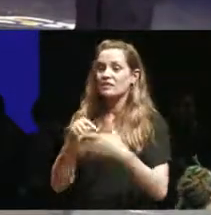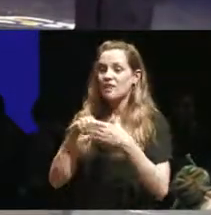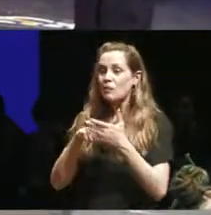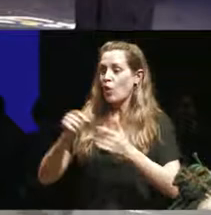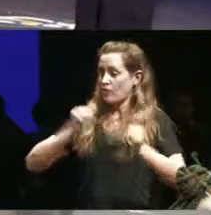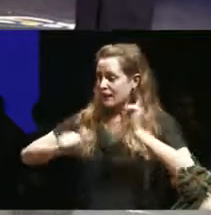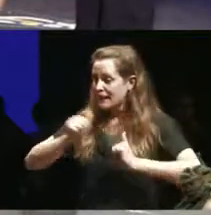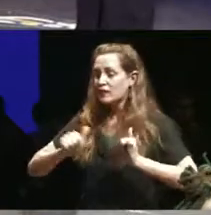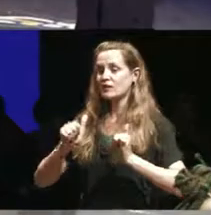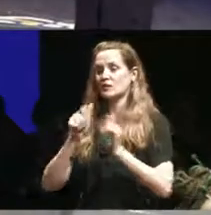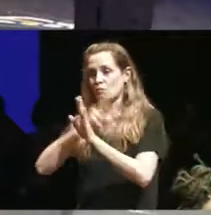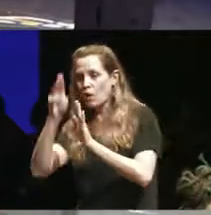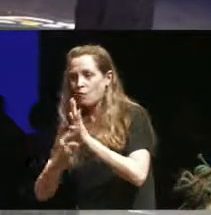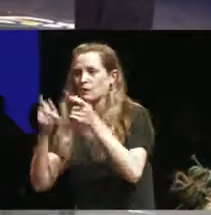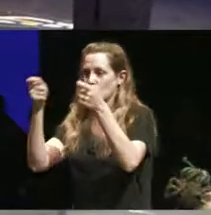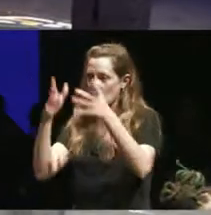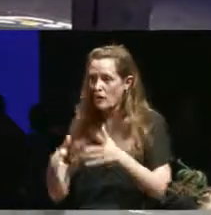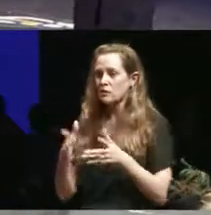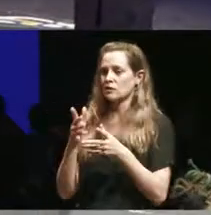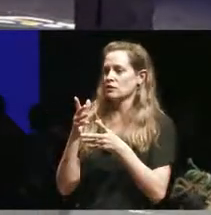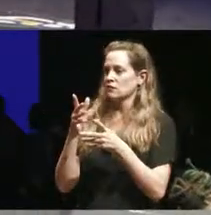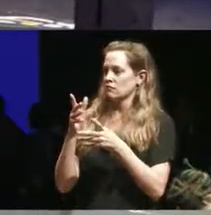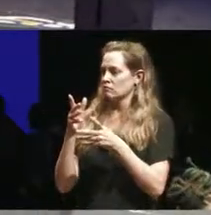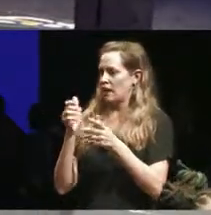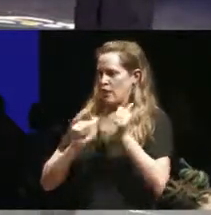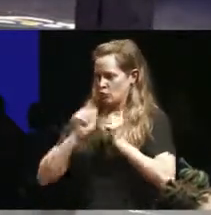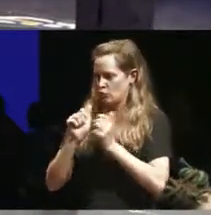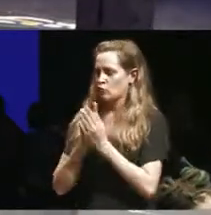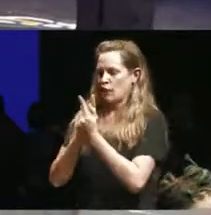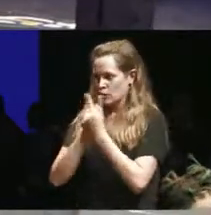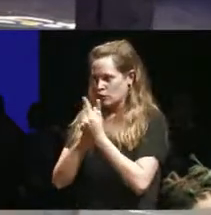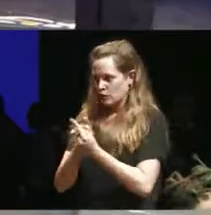critics directors drama turds to have disabled deaf and mad artists in those